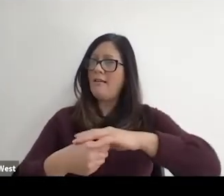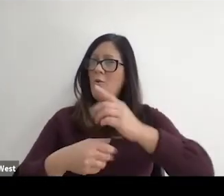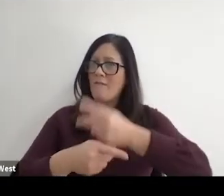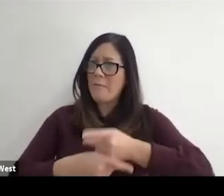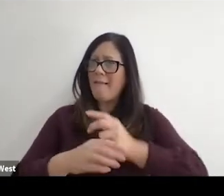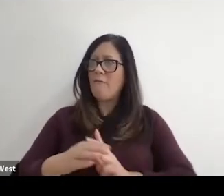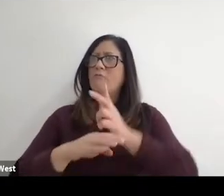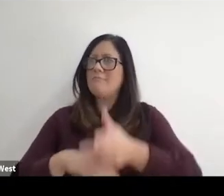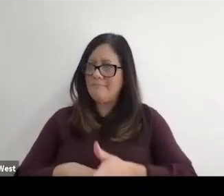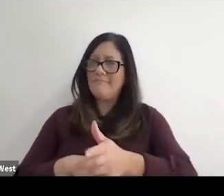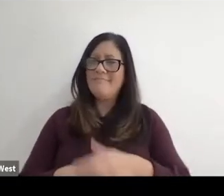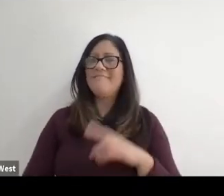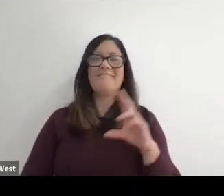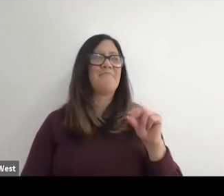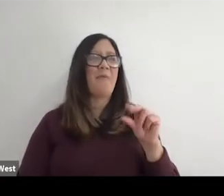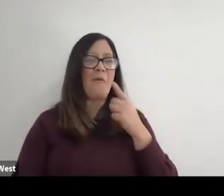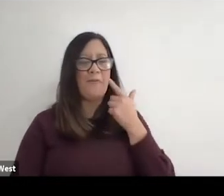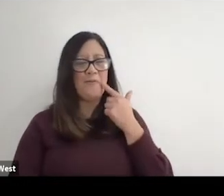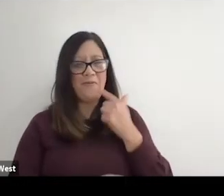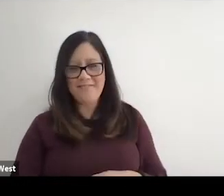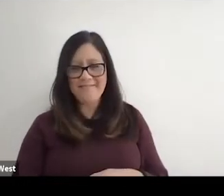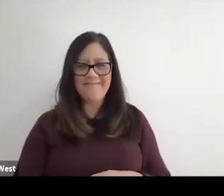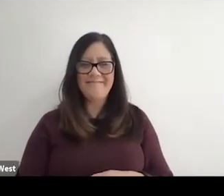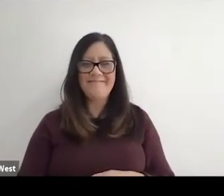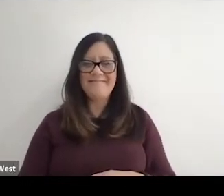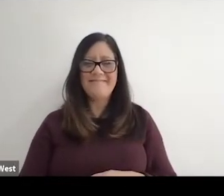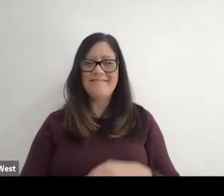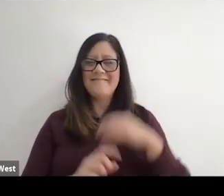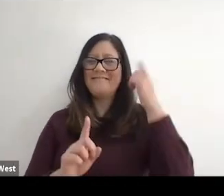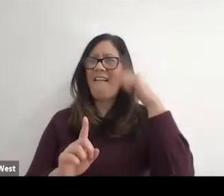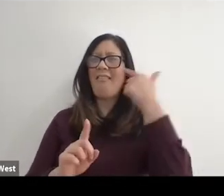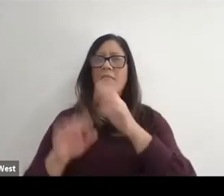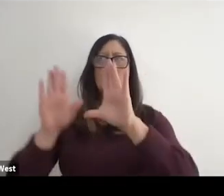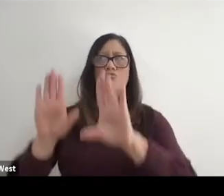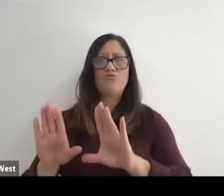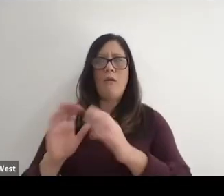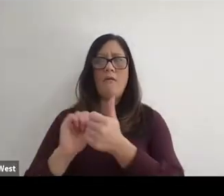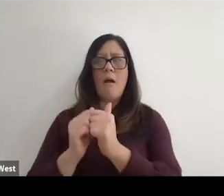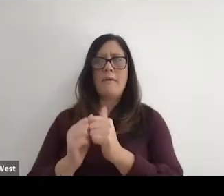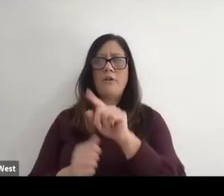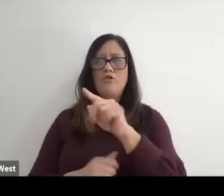of? There were not no no. London was a great set of games Phillip.